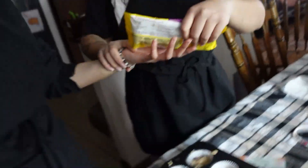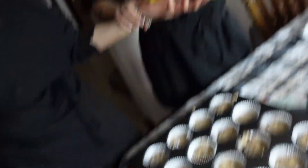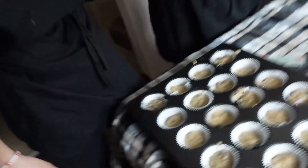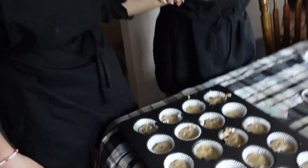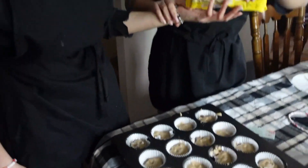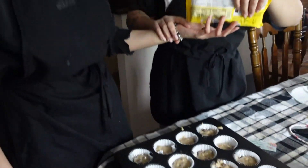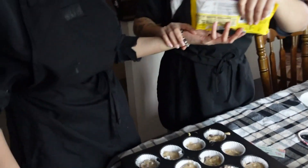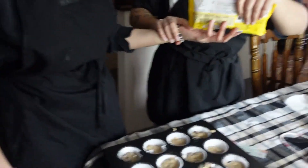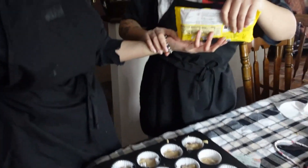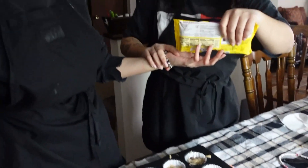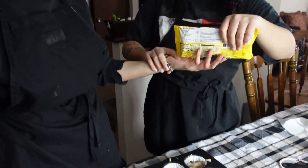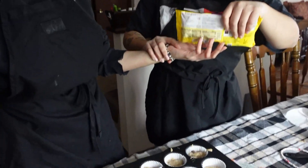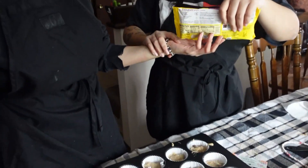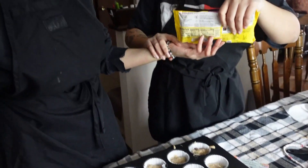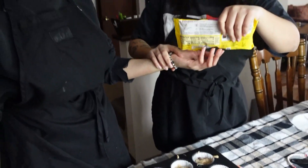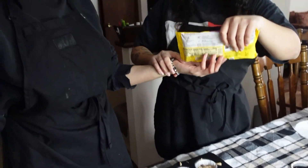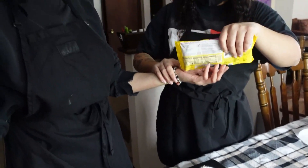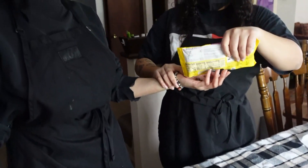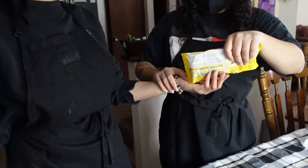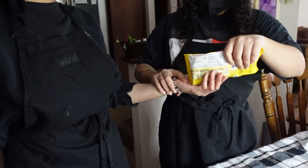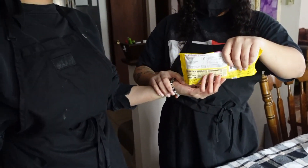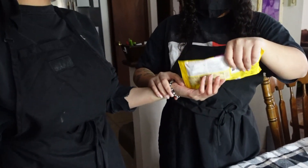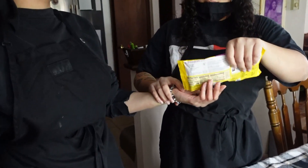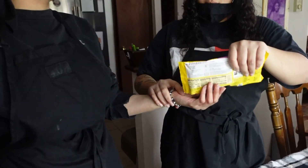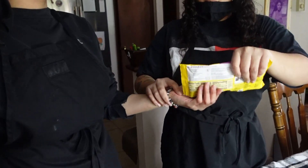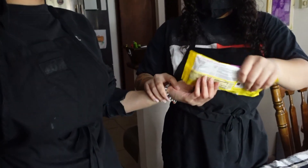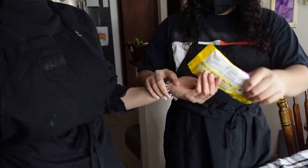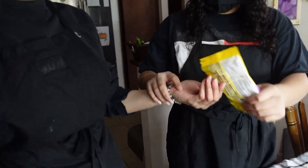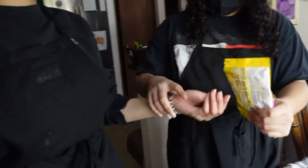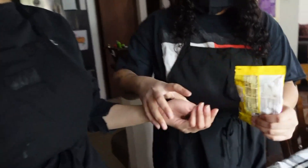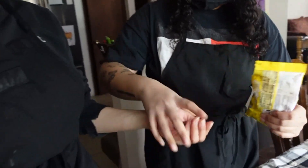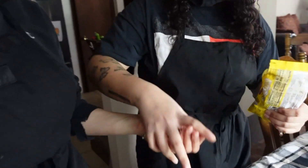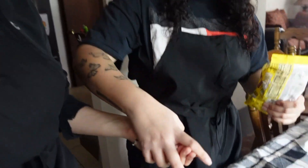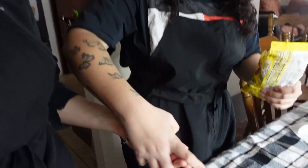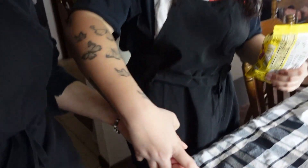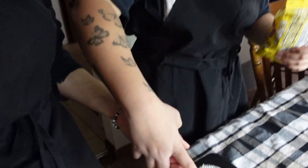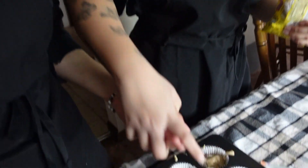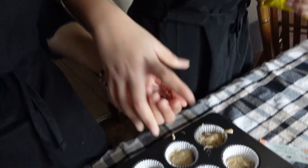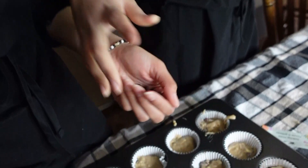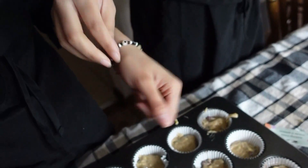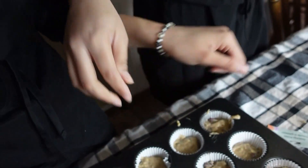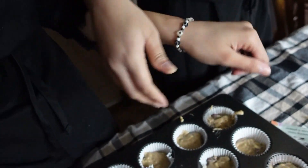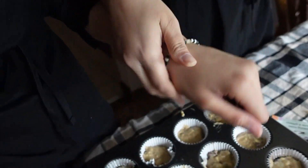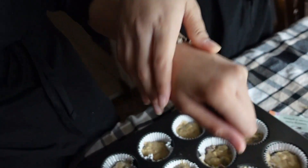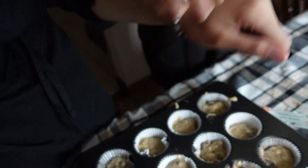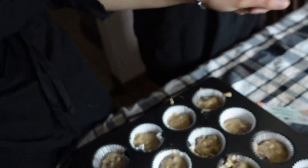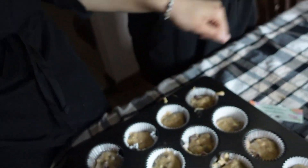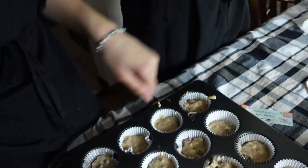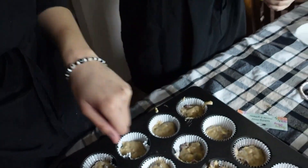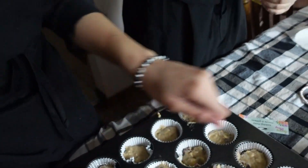what is this ain't nobody wants a [ __ ] chocolate chest what am I supposed to like that